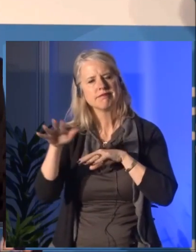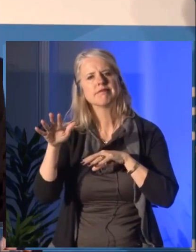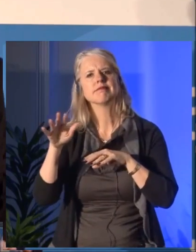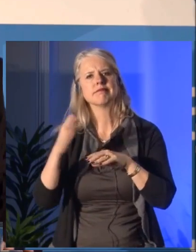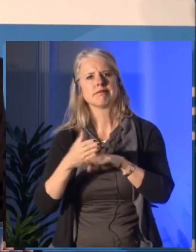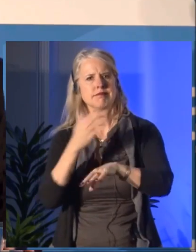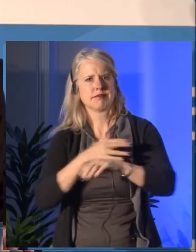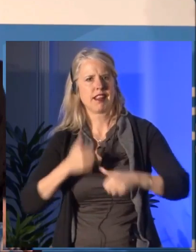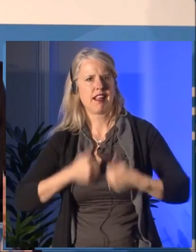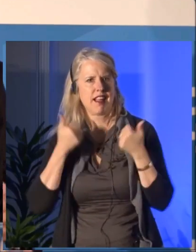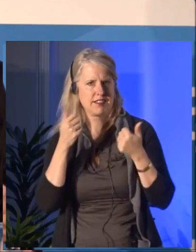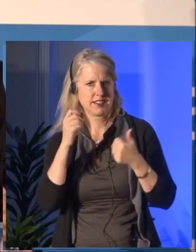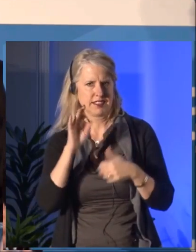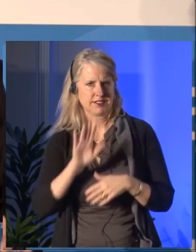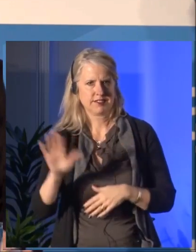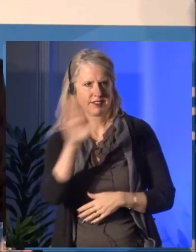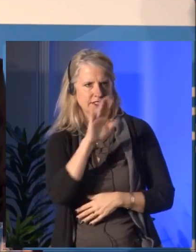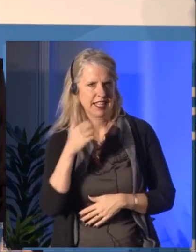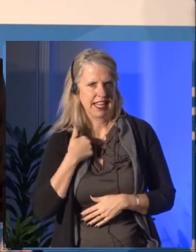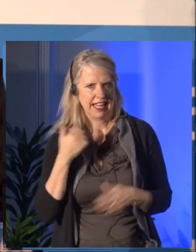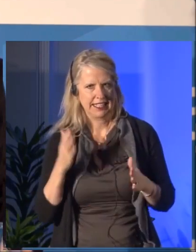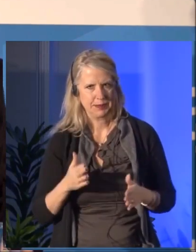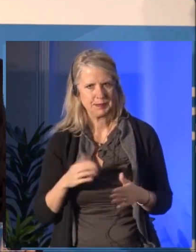You may be aware that the Canadian Commission for UNESCO,